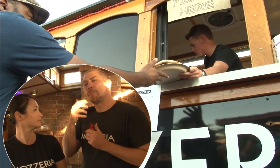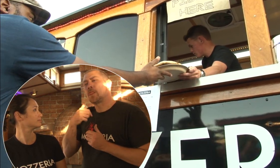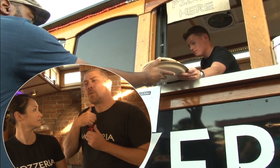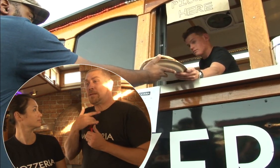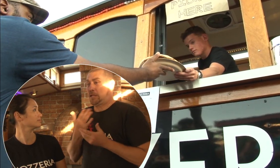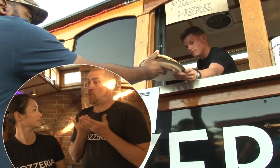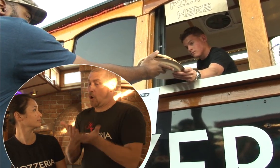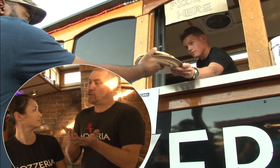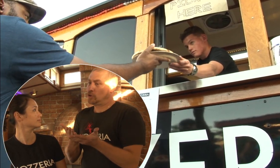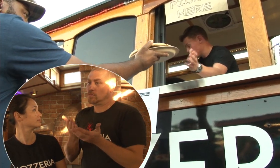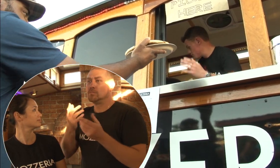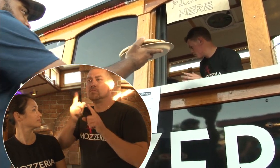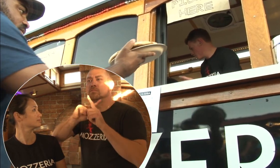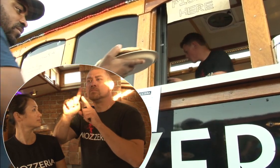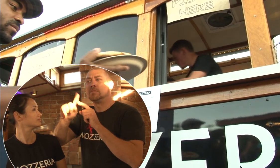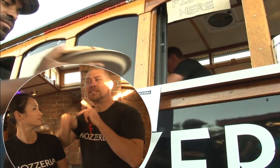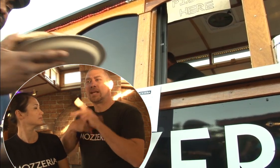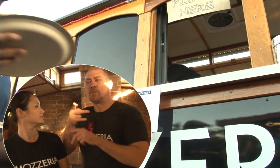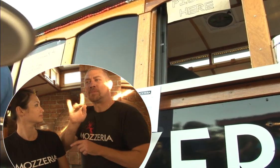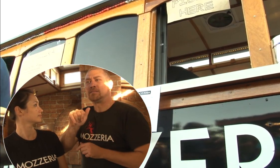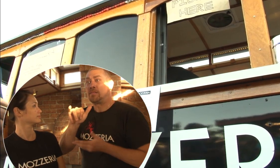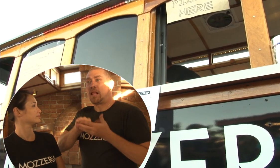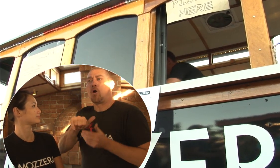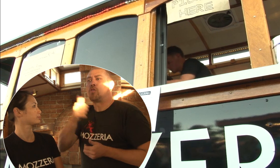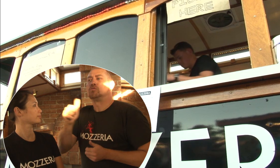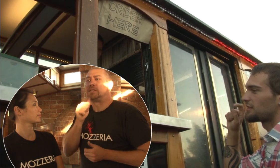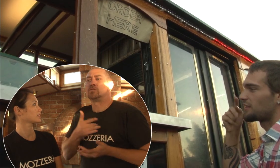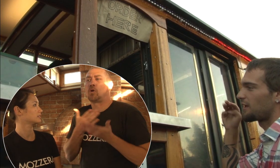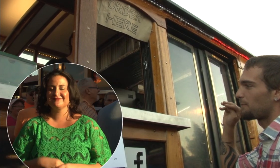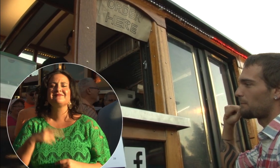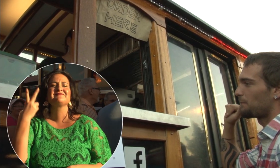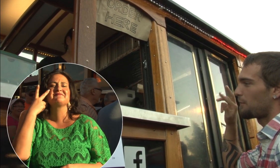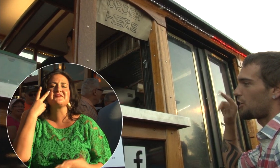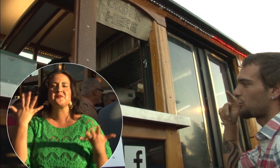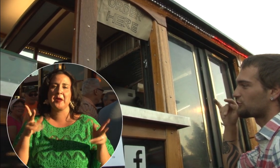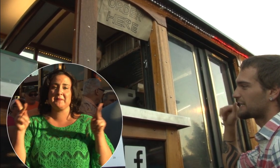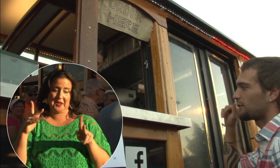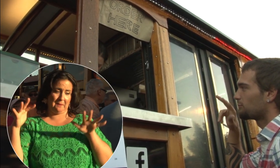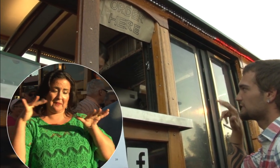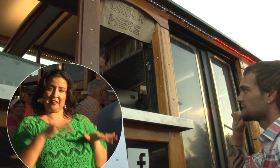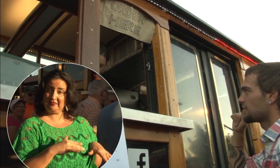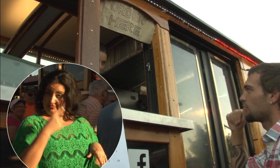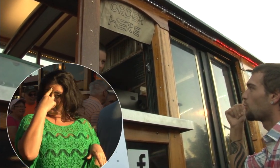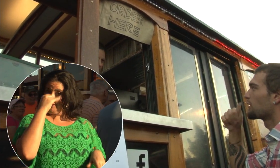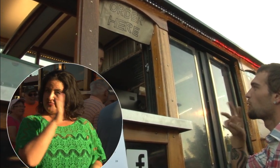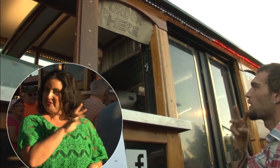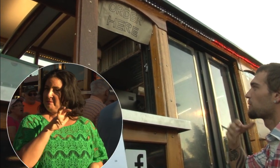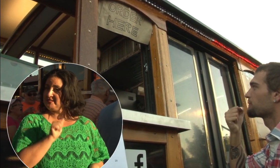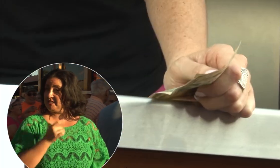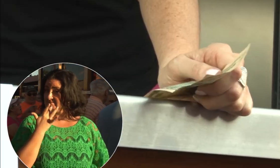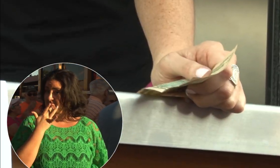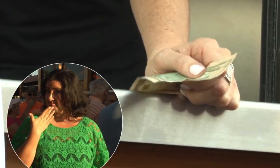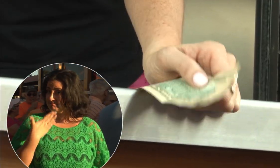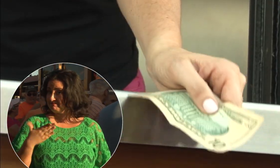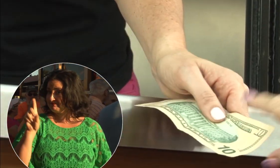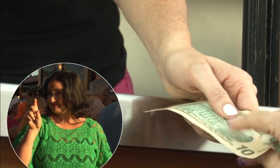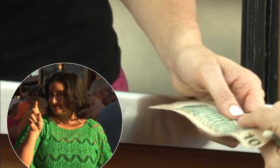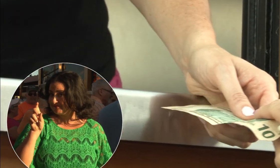we tend to offer different kinds of pizza that others don’t offer." Let's check in with the people who came to the event, about whether they liked it.